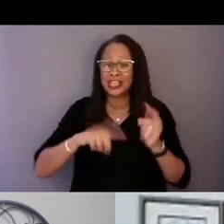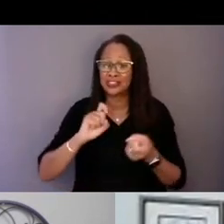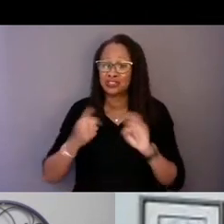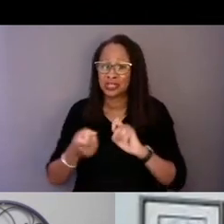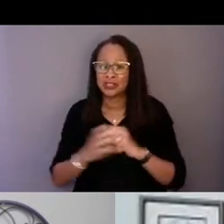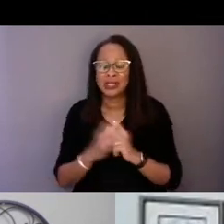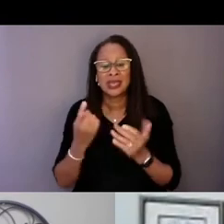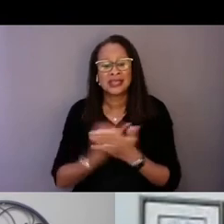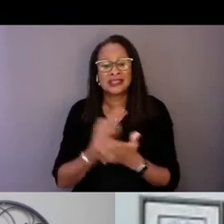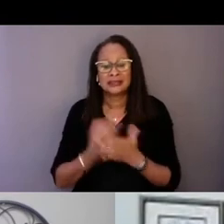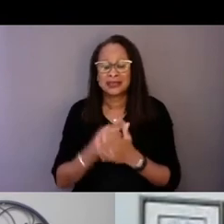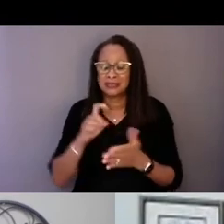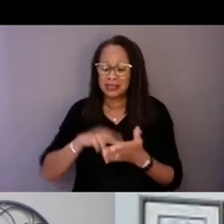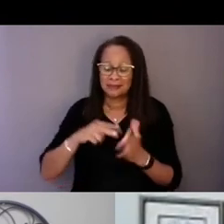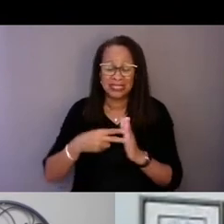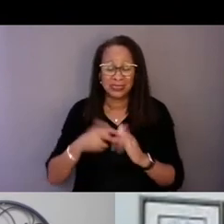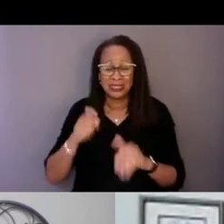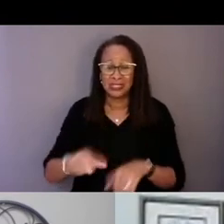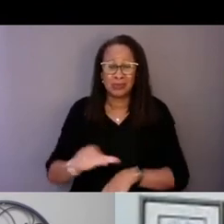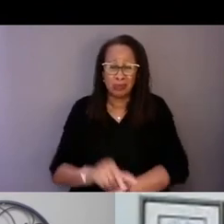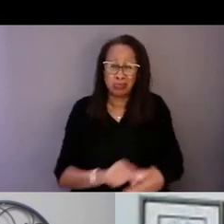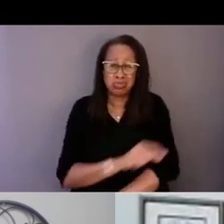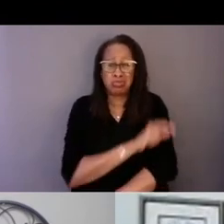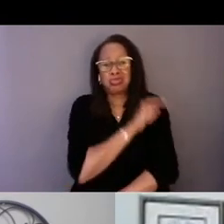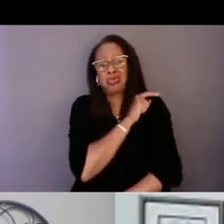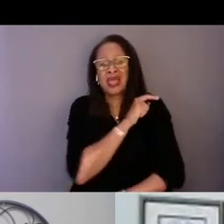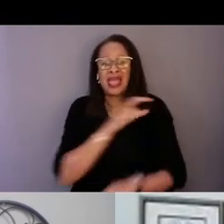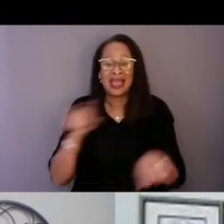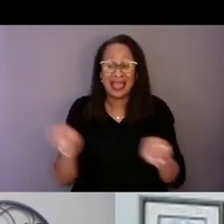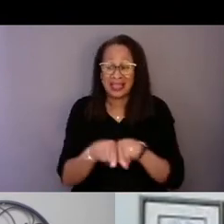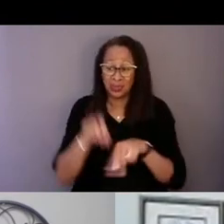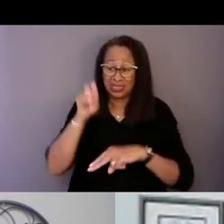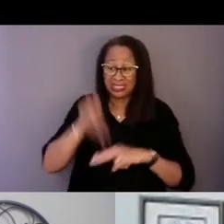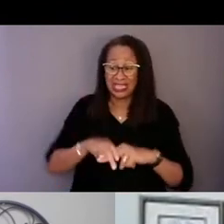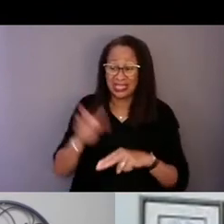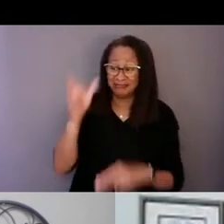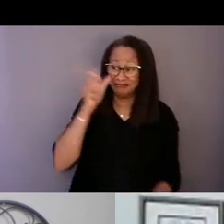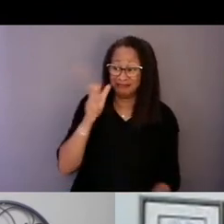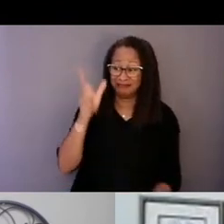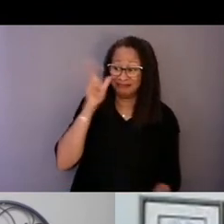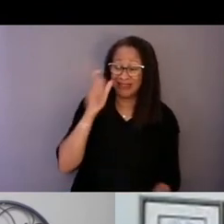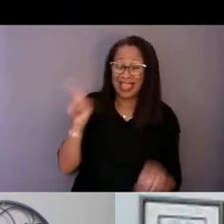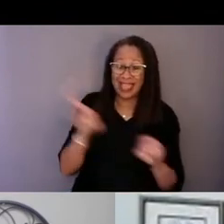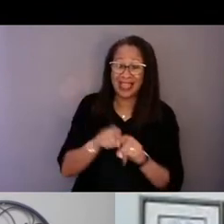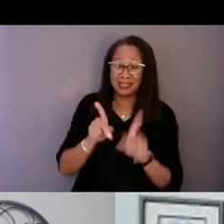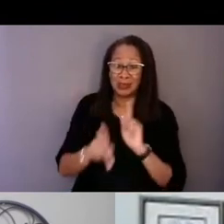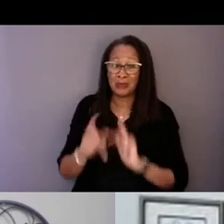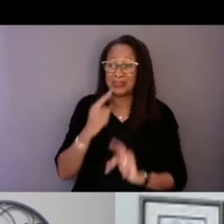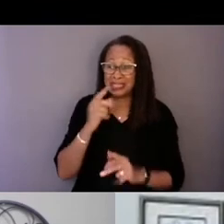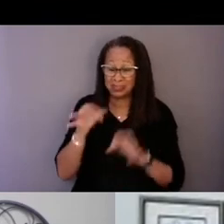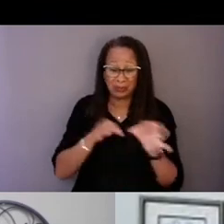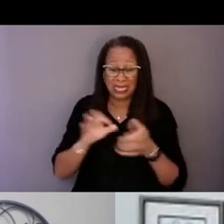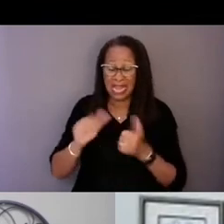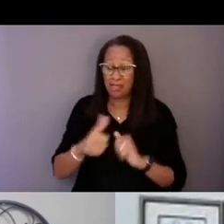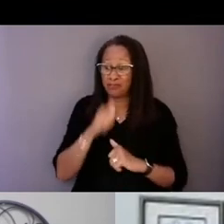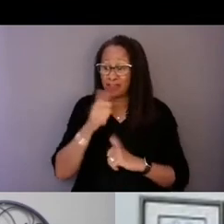as we sit and we listen to people tell us how they were underserved by our system.